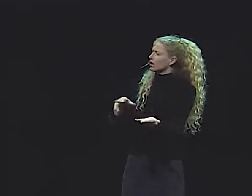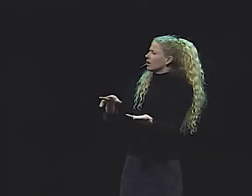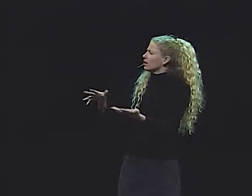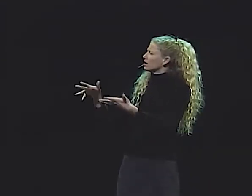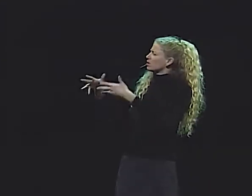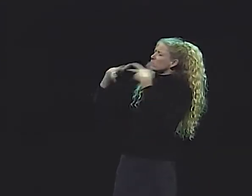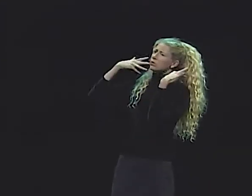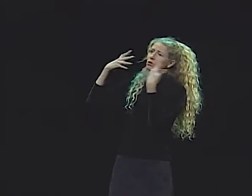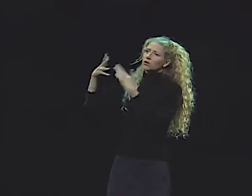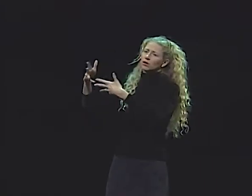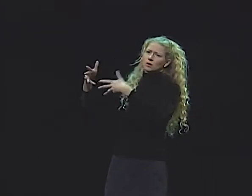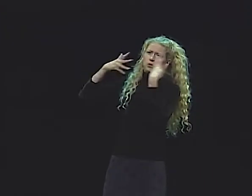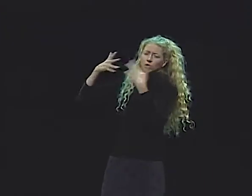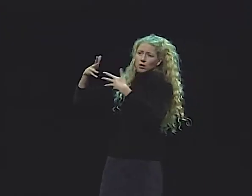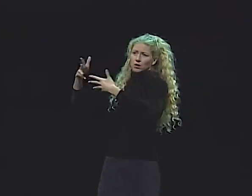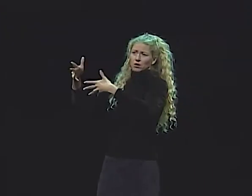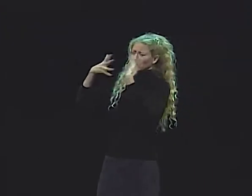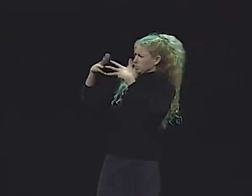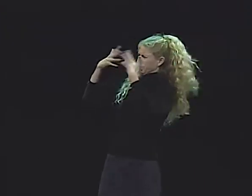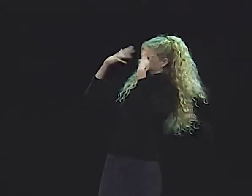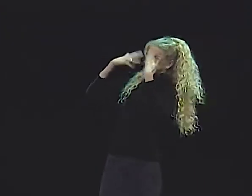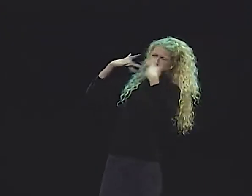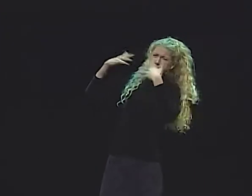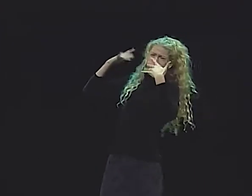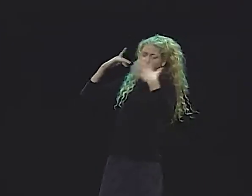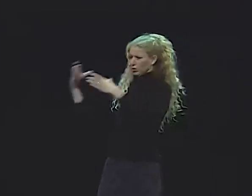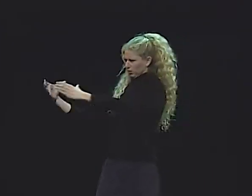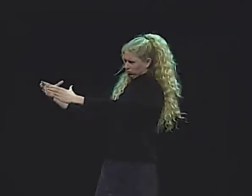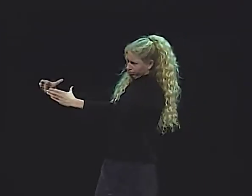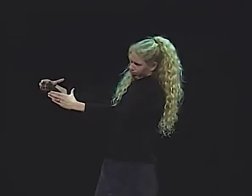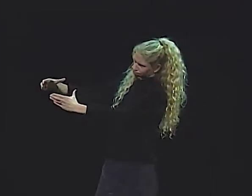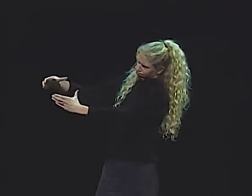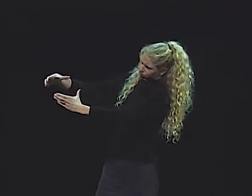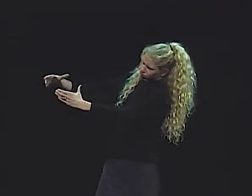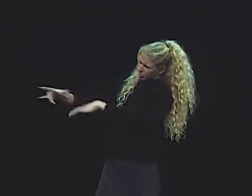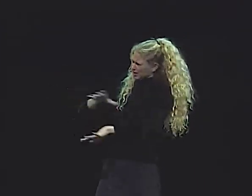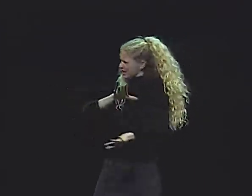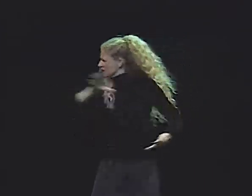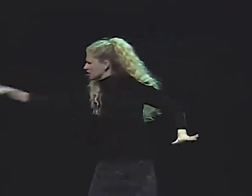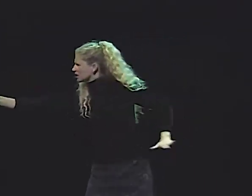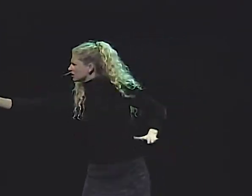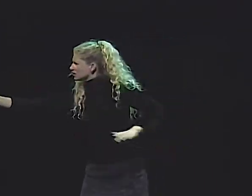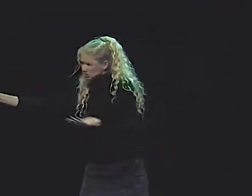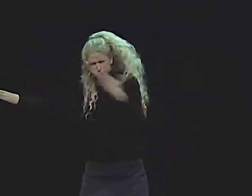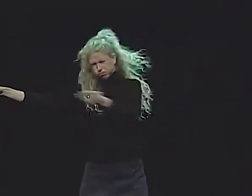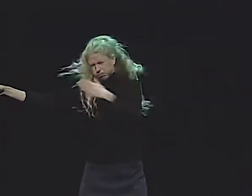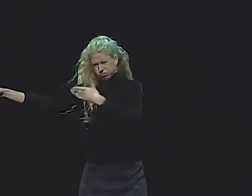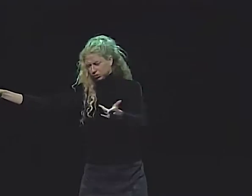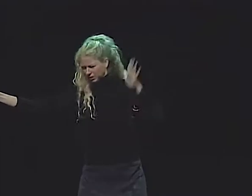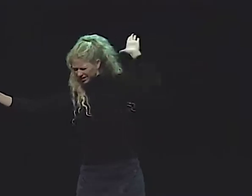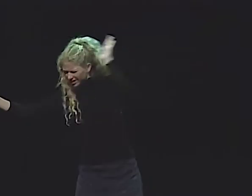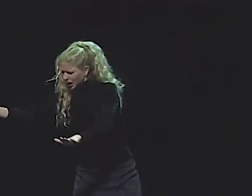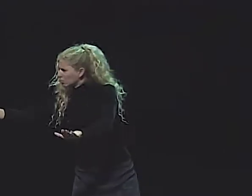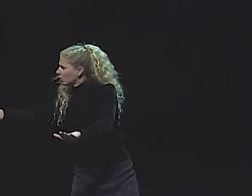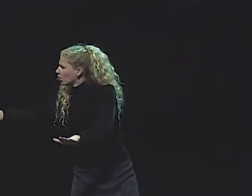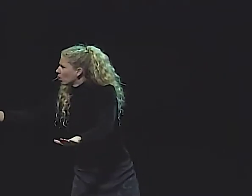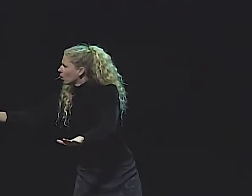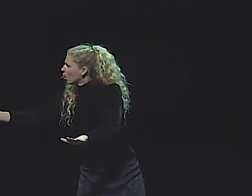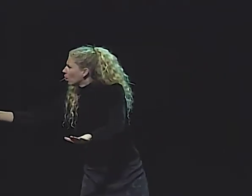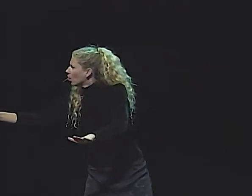AND PAGES OF THIS LEDGER KEPT TURNING. THE WIND BECAME VERY INSISTENT,